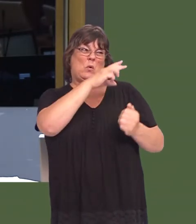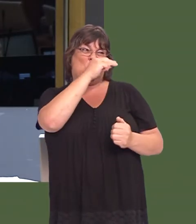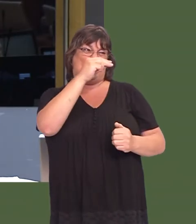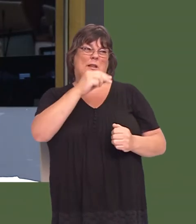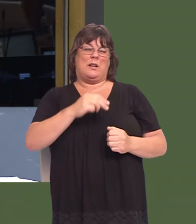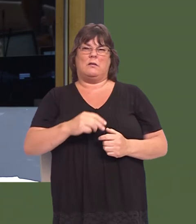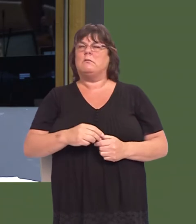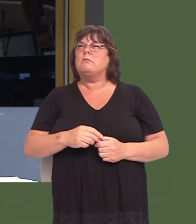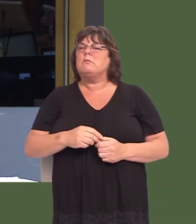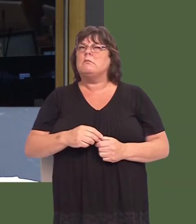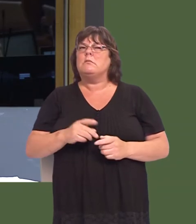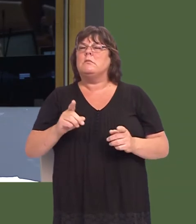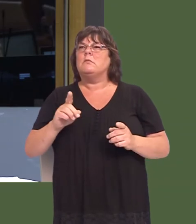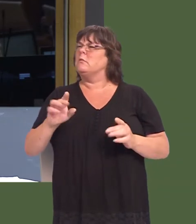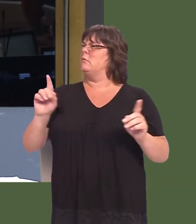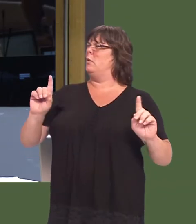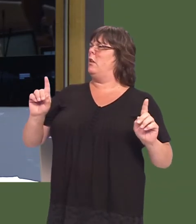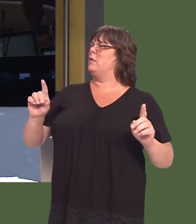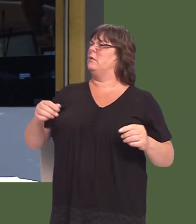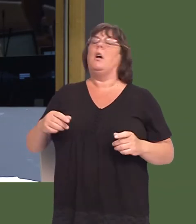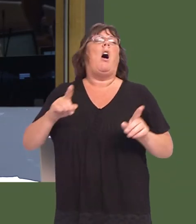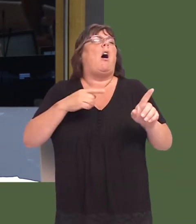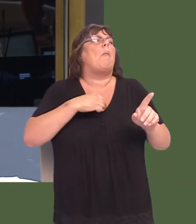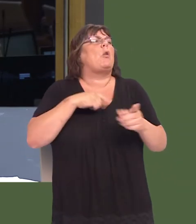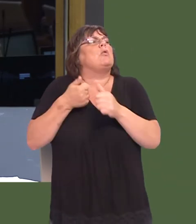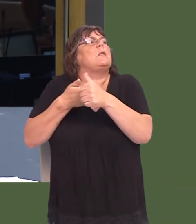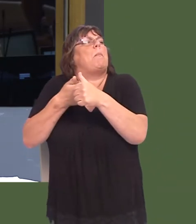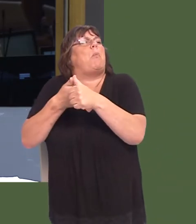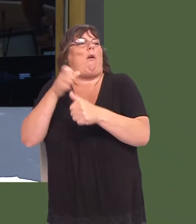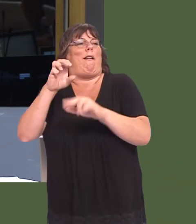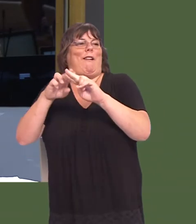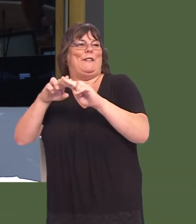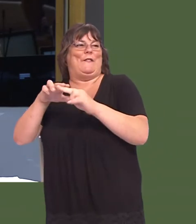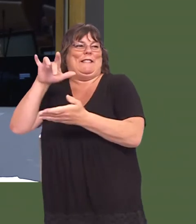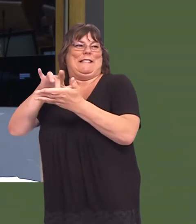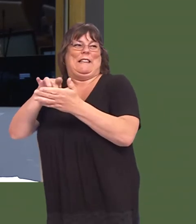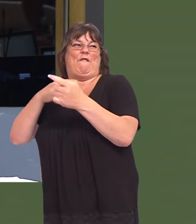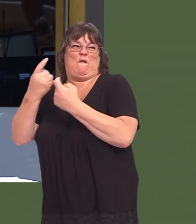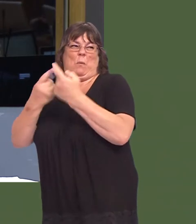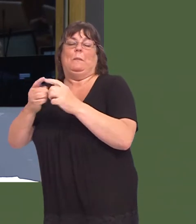Aelod Cynulliad / An Assembly Member: Itís not unfortunate. Neil McEvoy: As a Cardiff City Football Club fan it is.